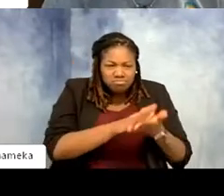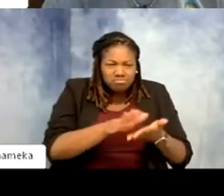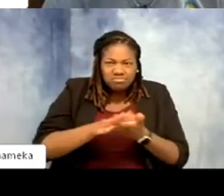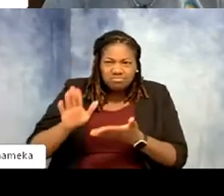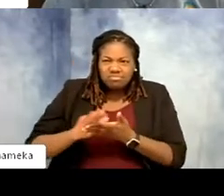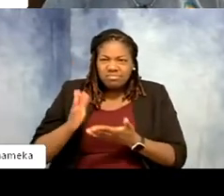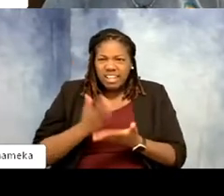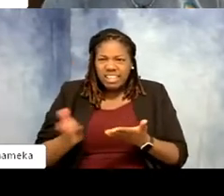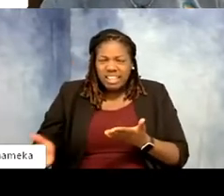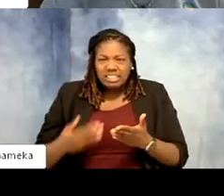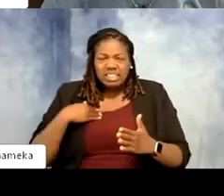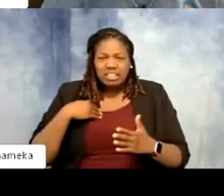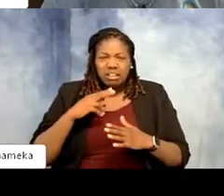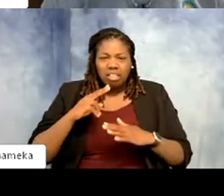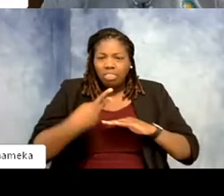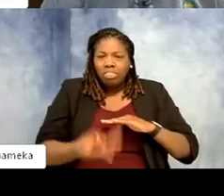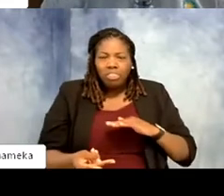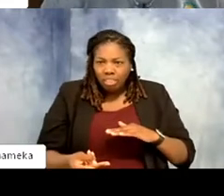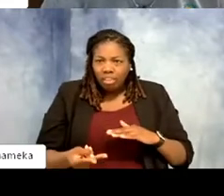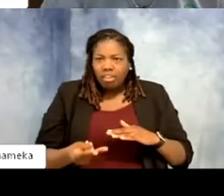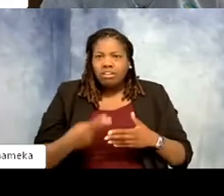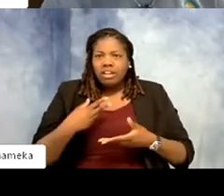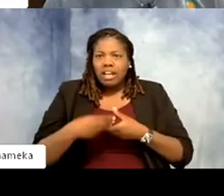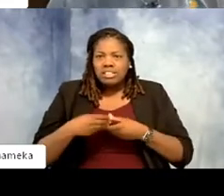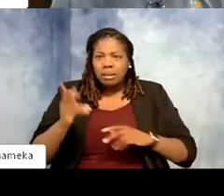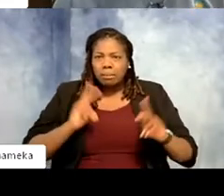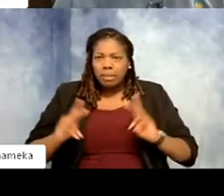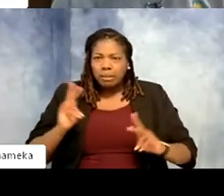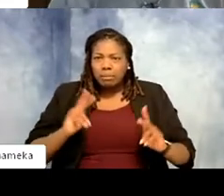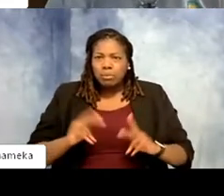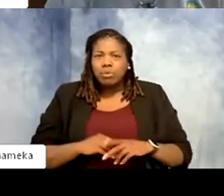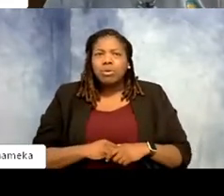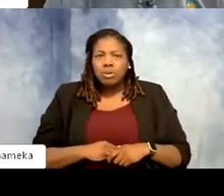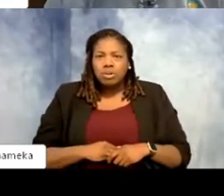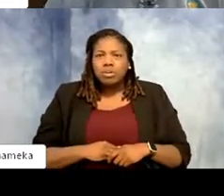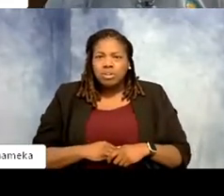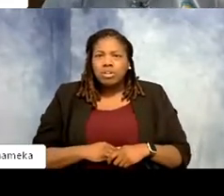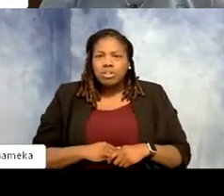in exhibits from you know outside sources. We're not going to go into that but it's all about the